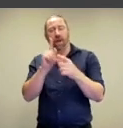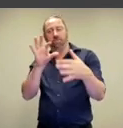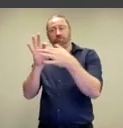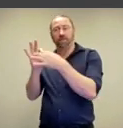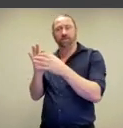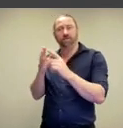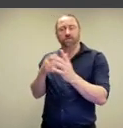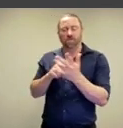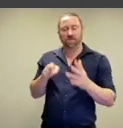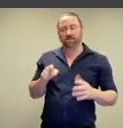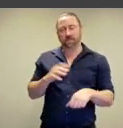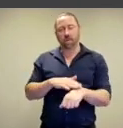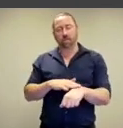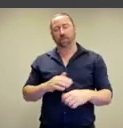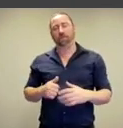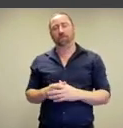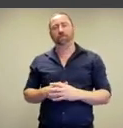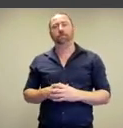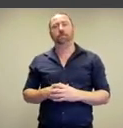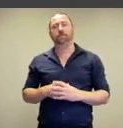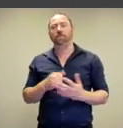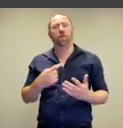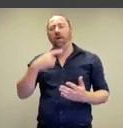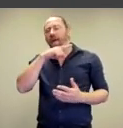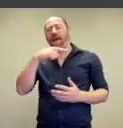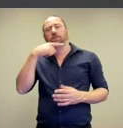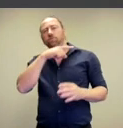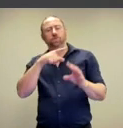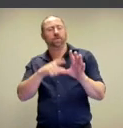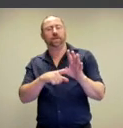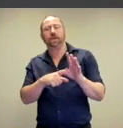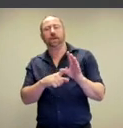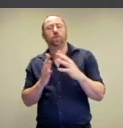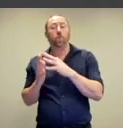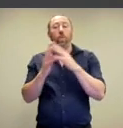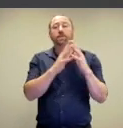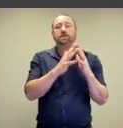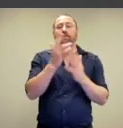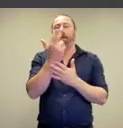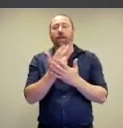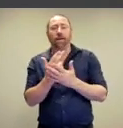references there.